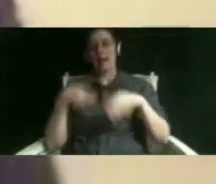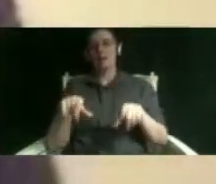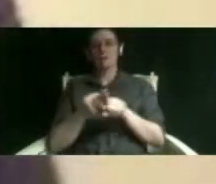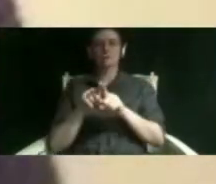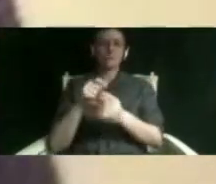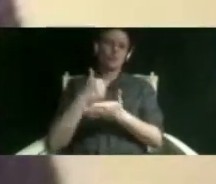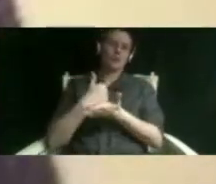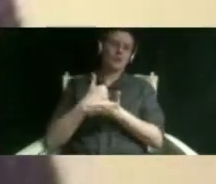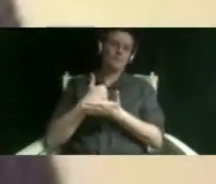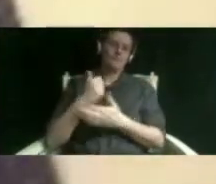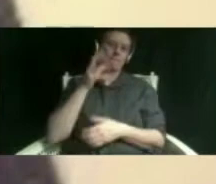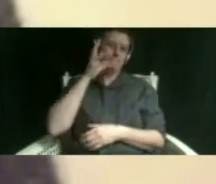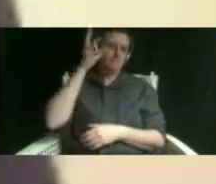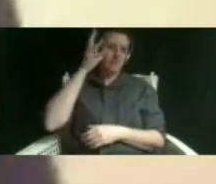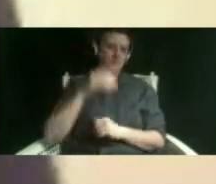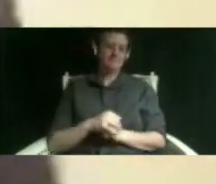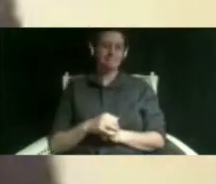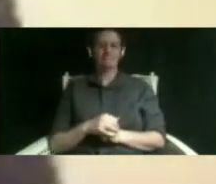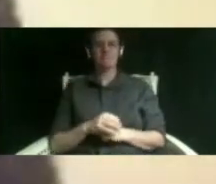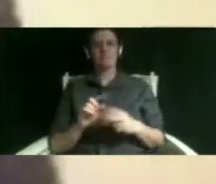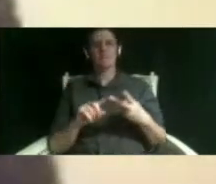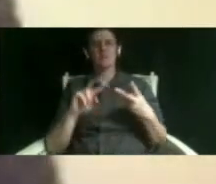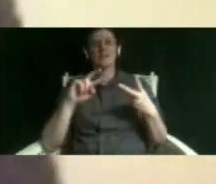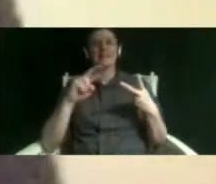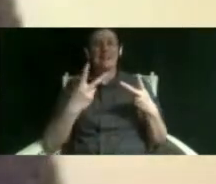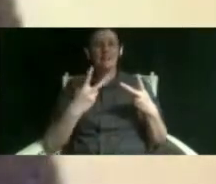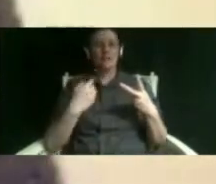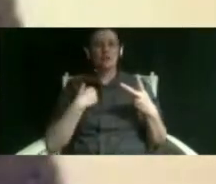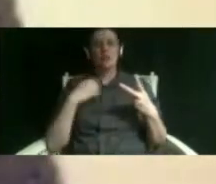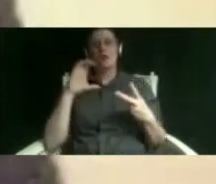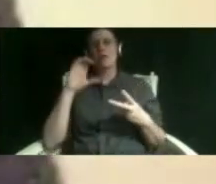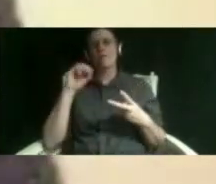second question is do you have any coping strategies you'd like to share that keep you